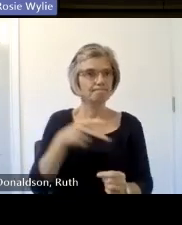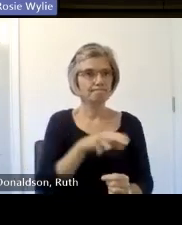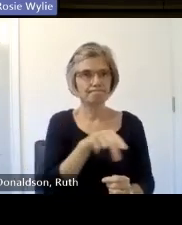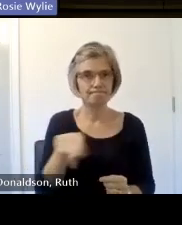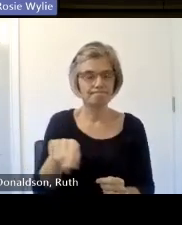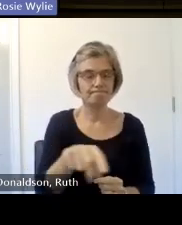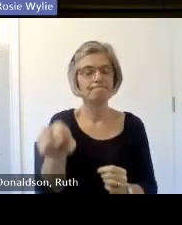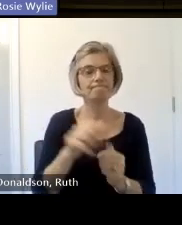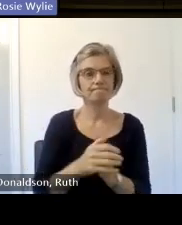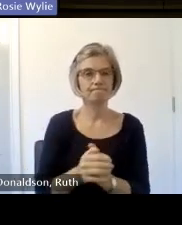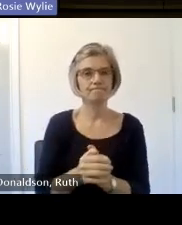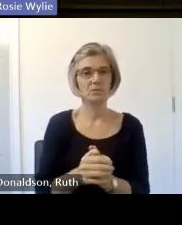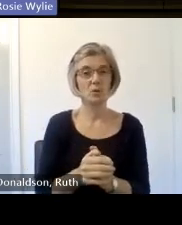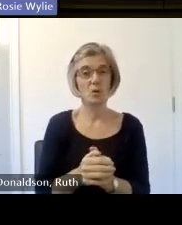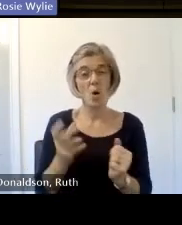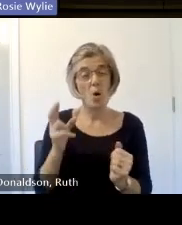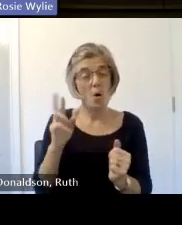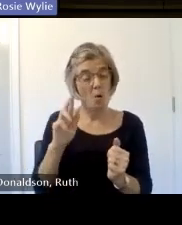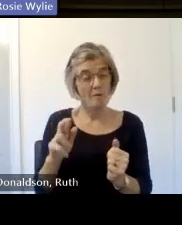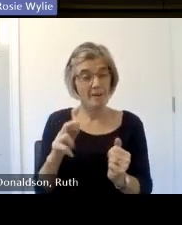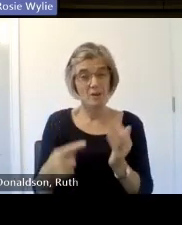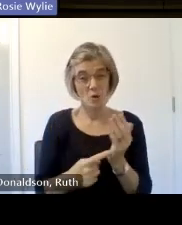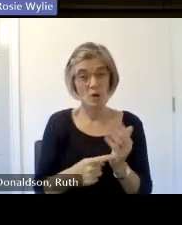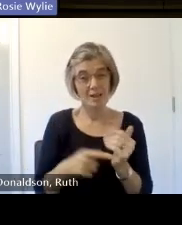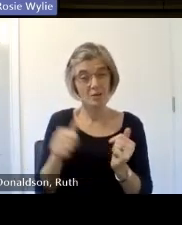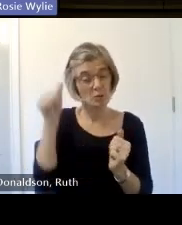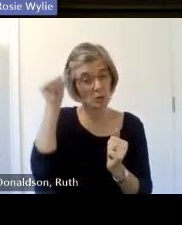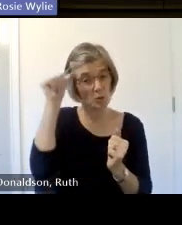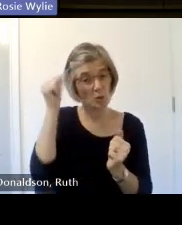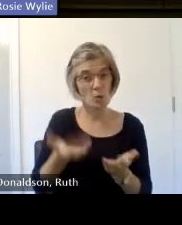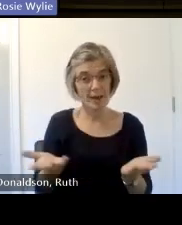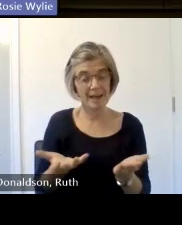hopefully you found them but when you came in to the main entrance they were on your left